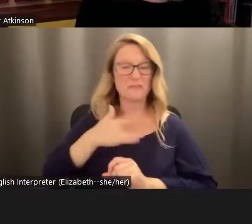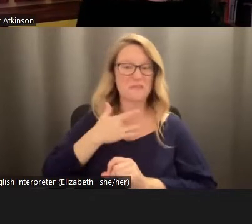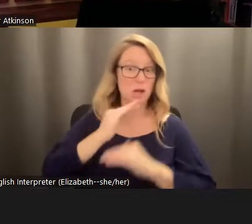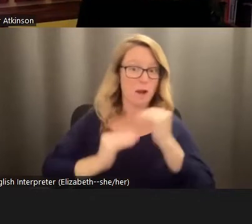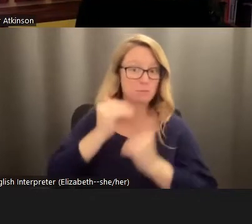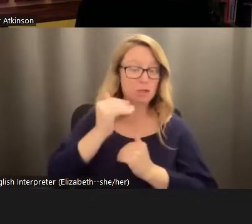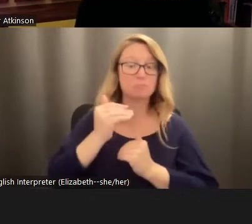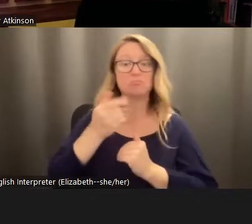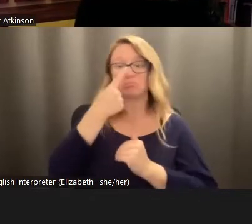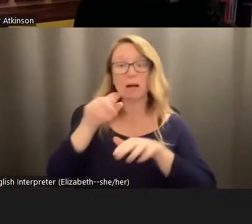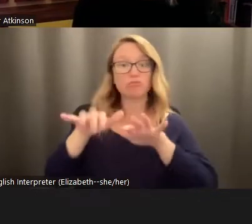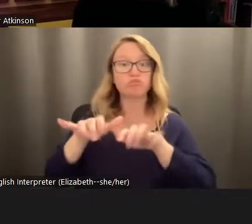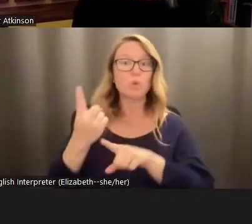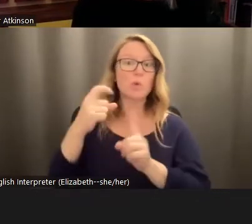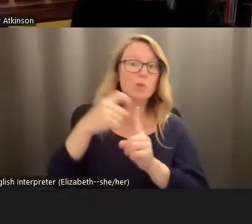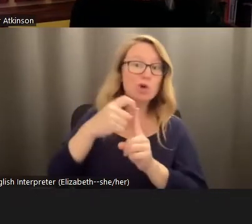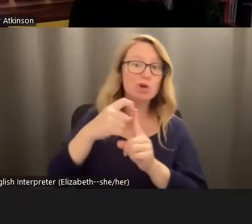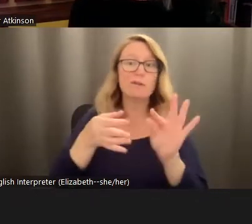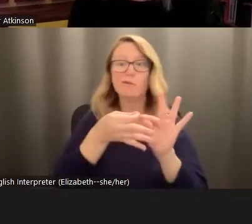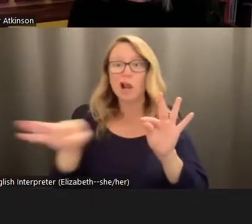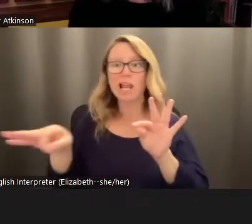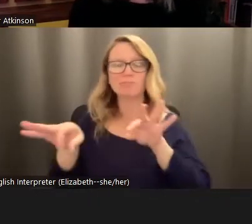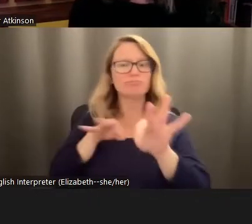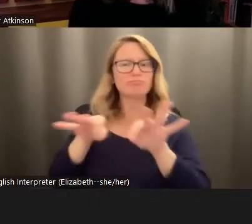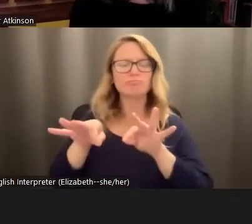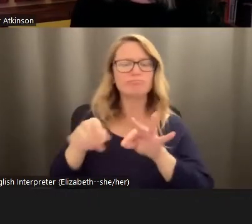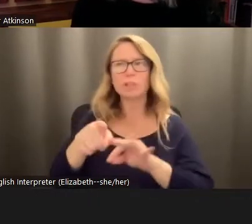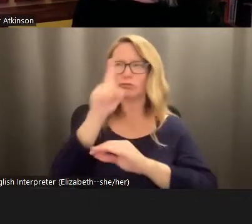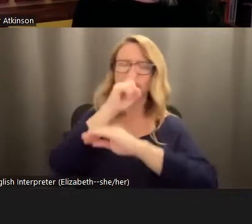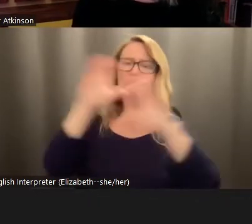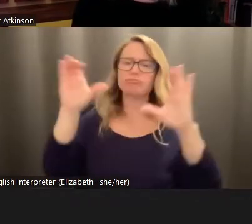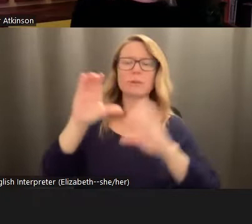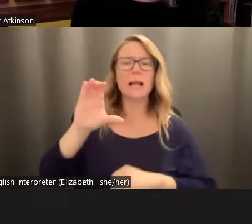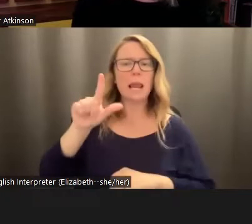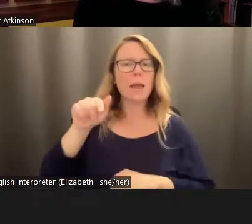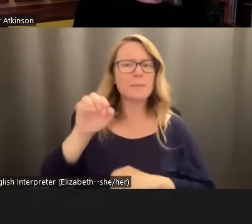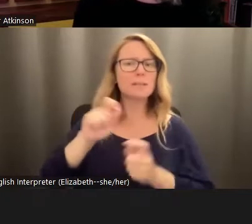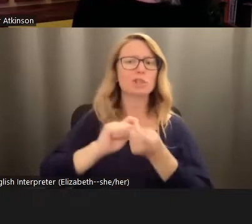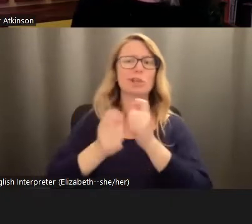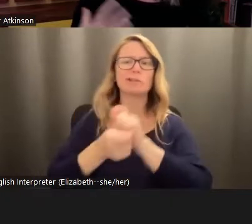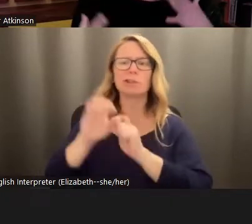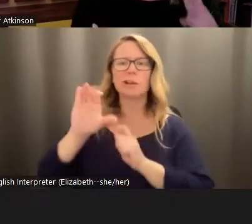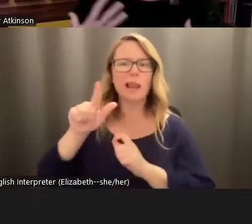phrase that describes how you feel when you think about climate change, or our climate future, just to kind of get a